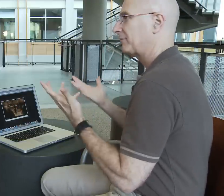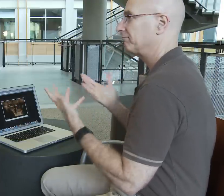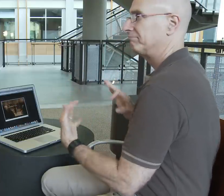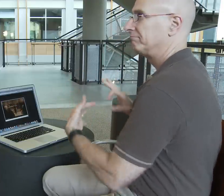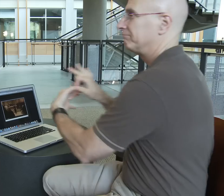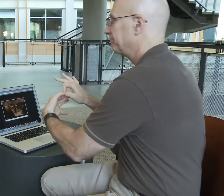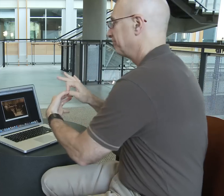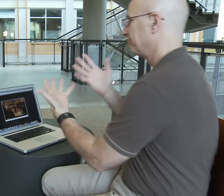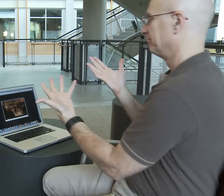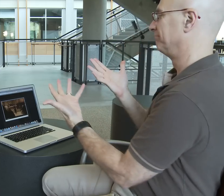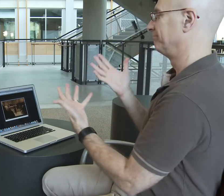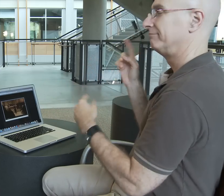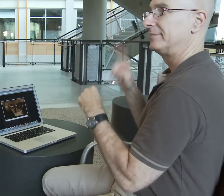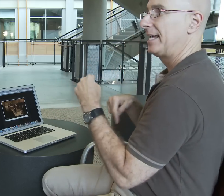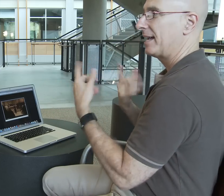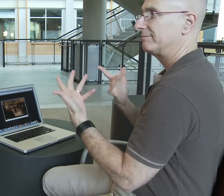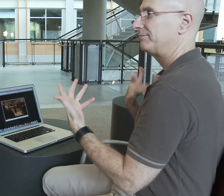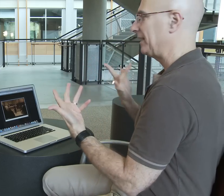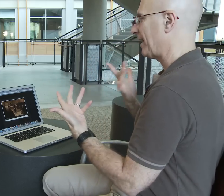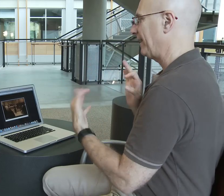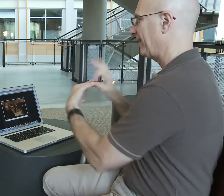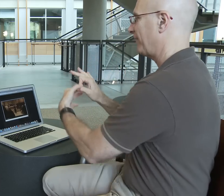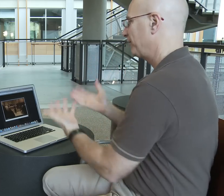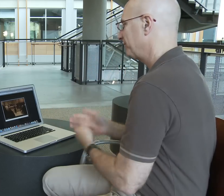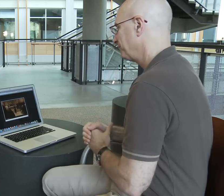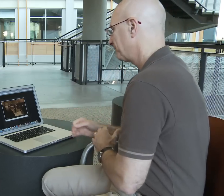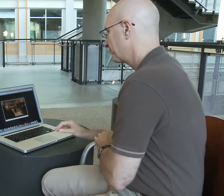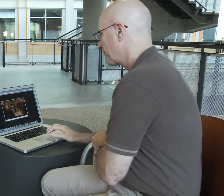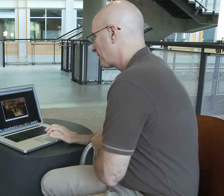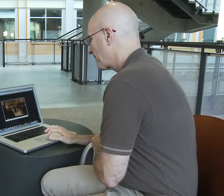So, my connection is broken. I feel like I can't connect to it.